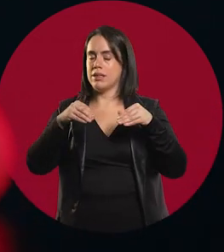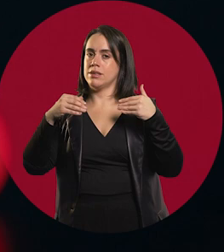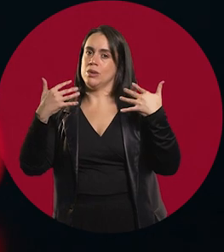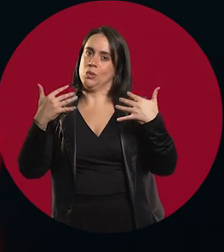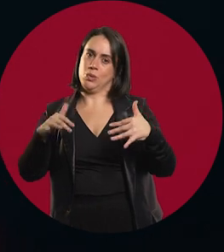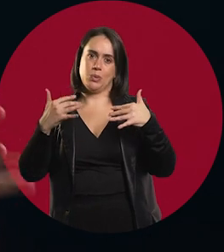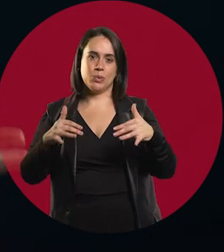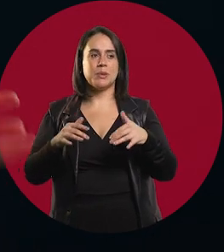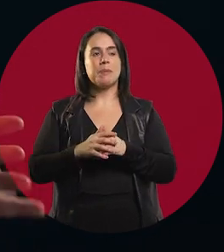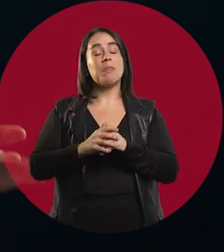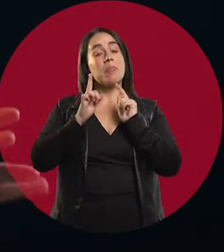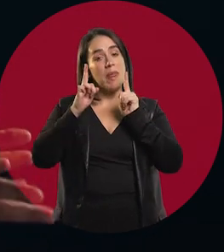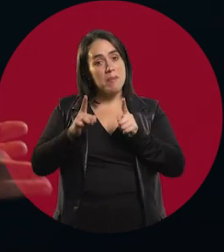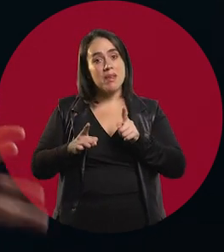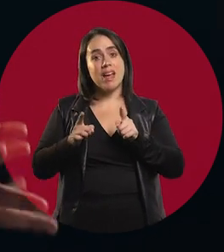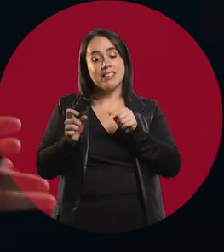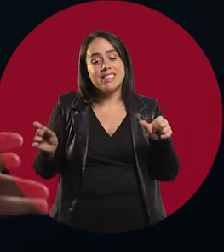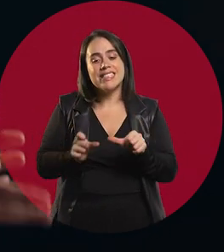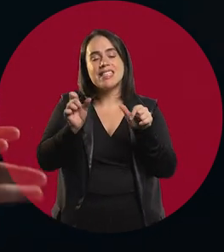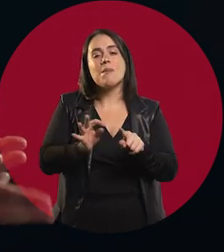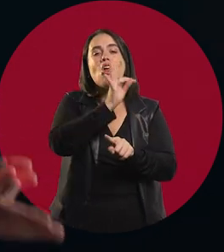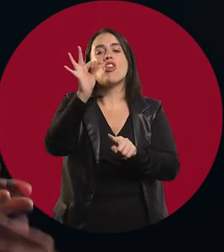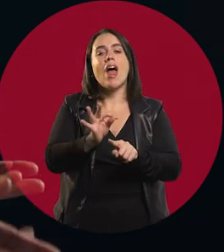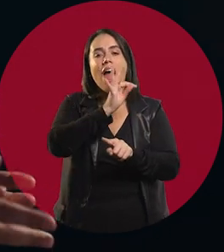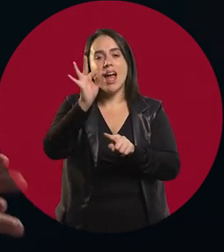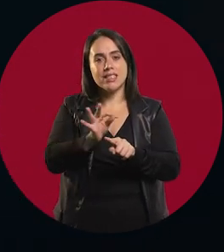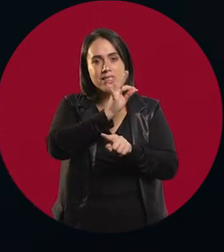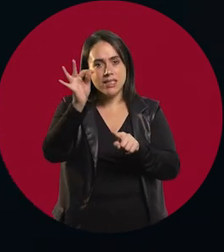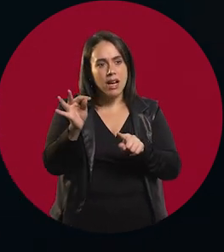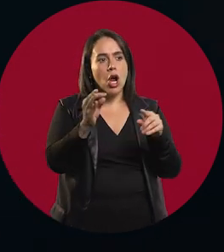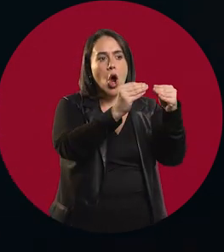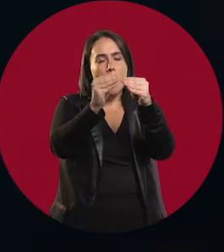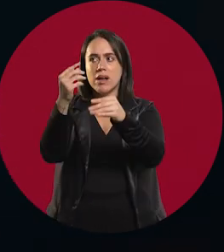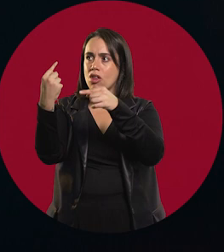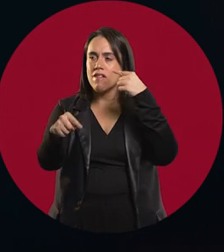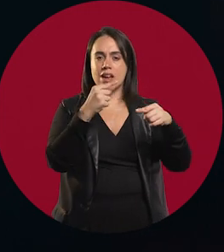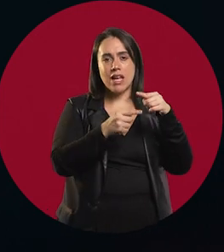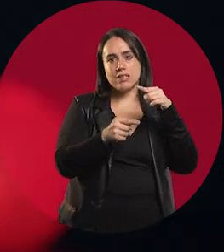To create a workshop where we worked together with other colleagues.